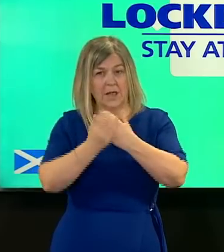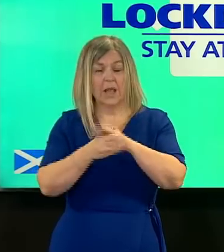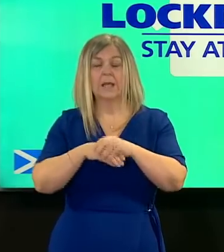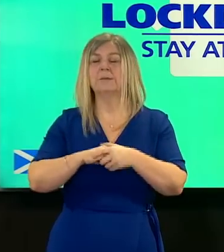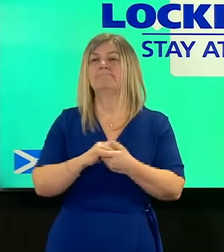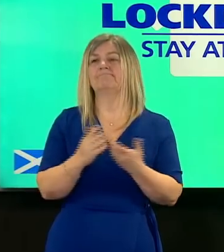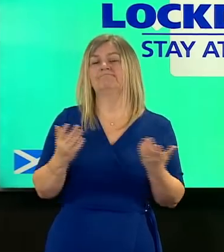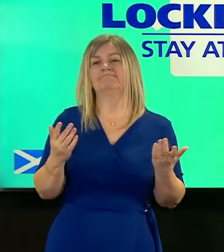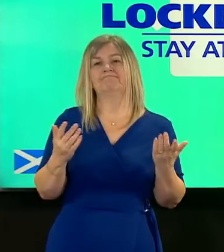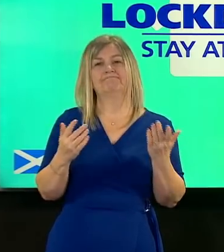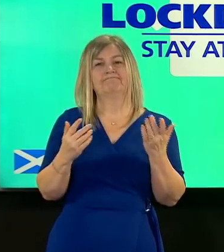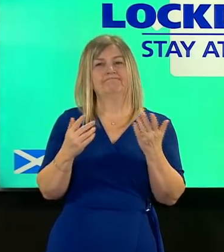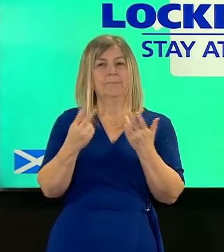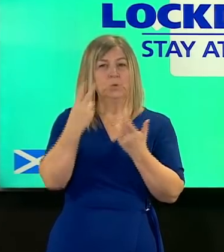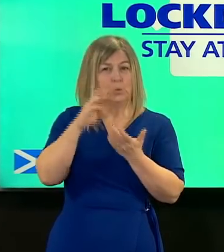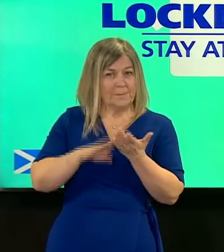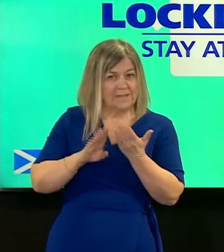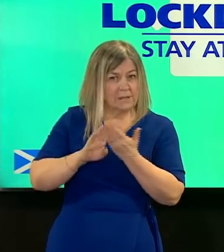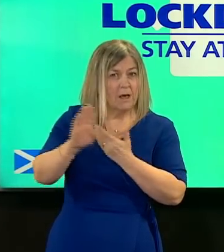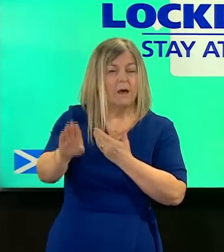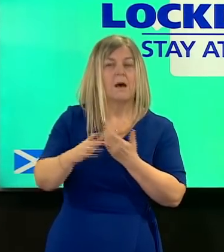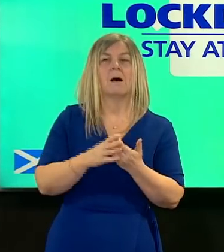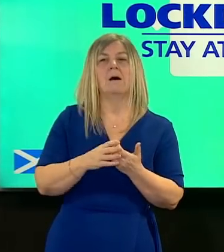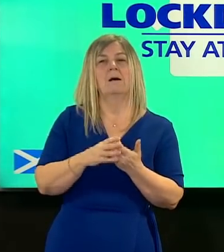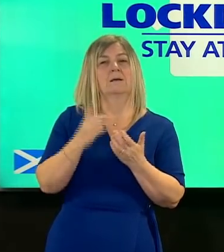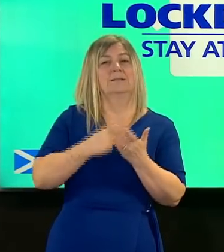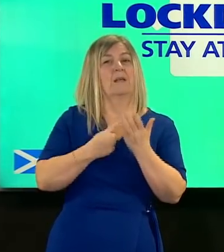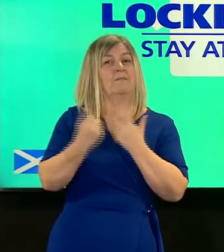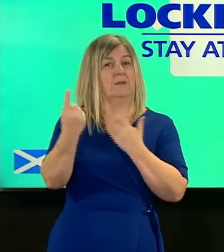the maintaining of two meters distance and self-isolate and